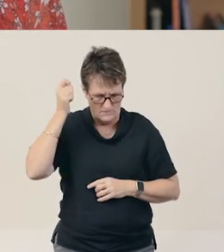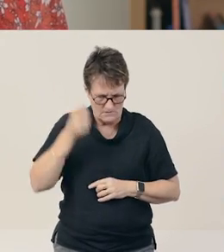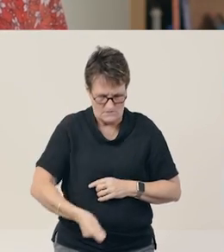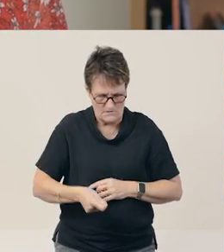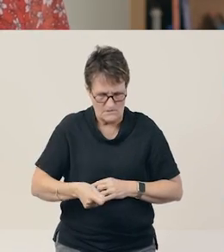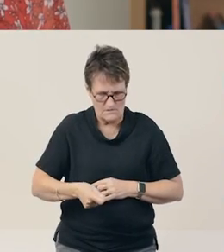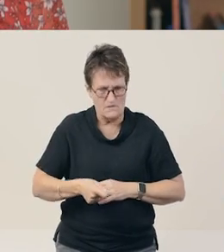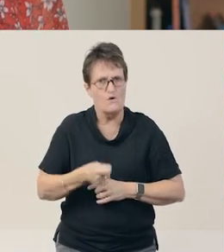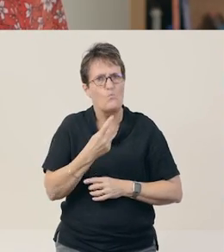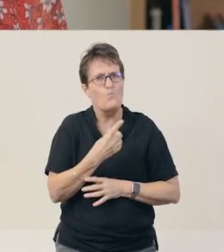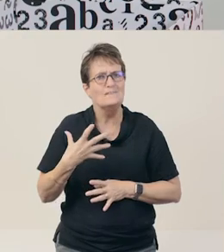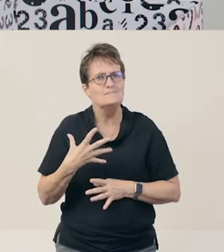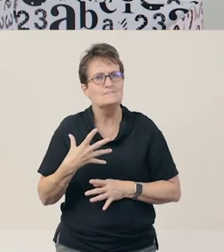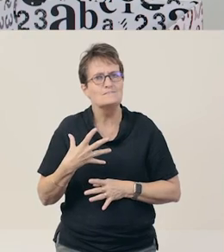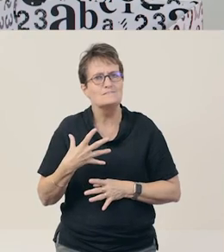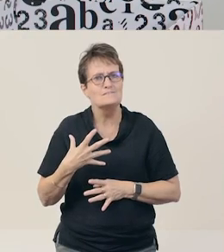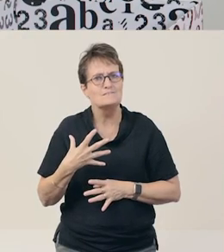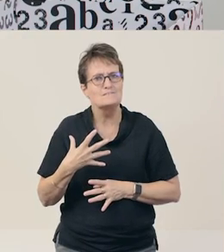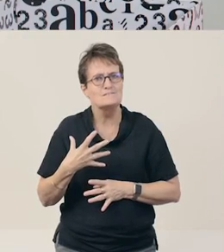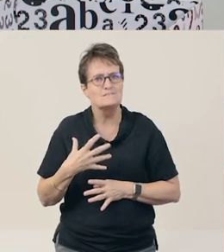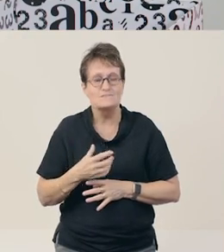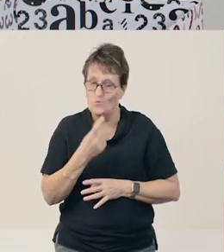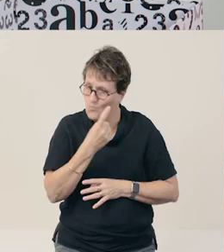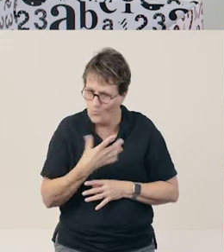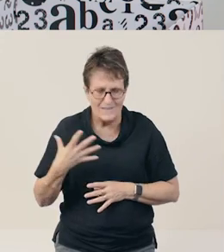'Nest'. I hit the drum once.